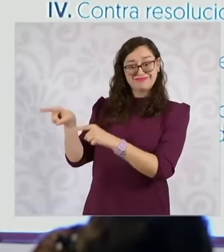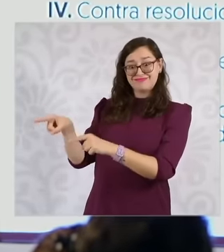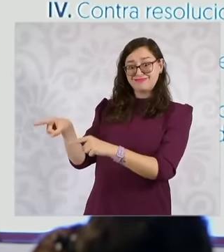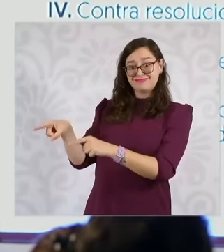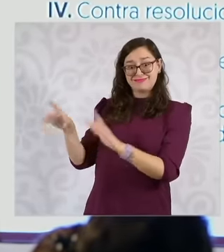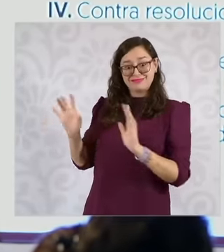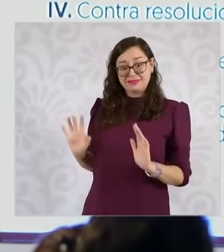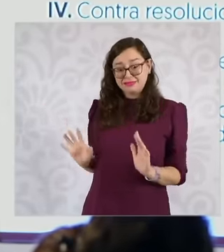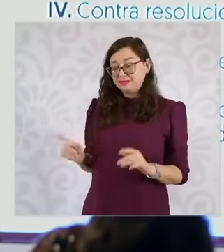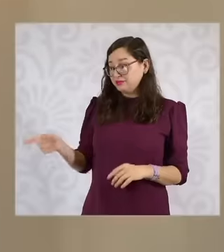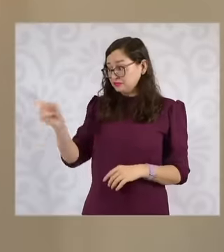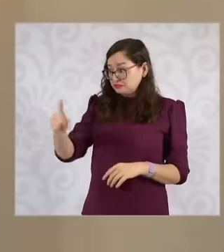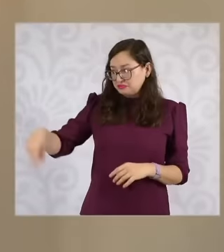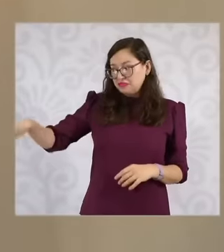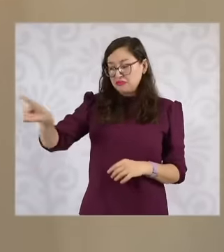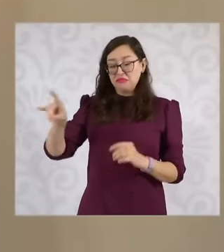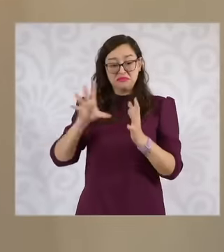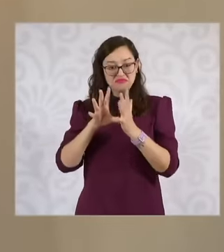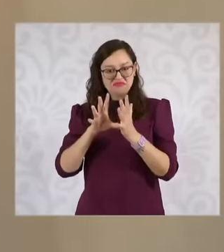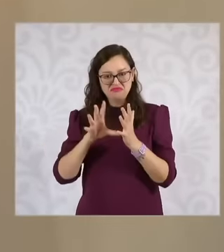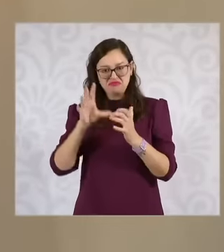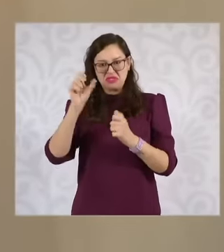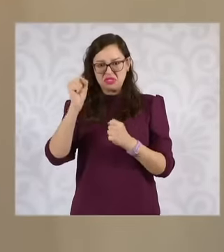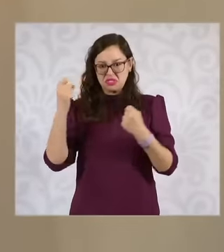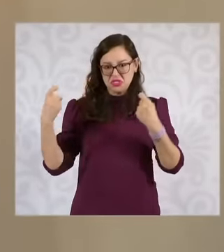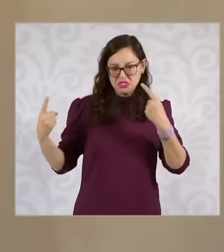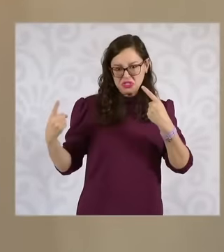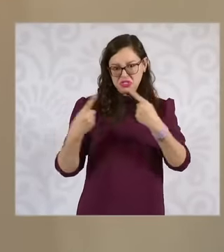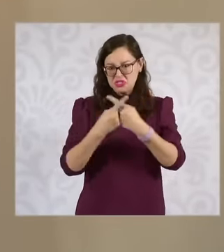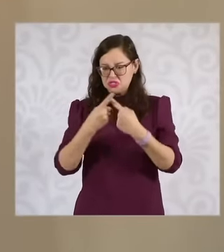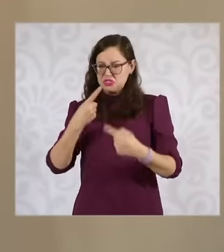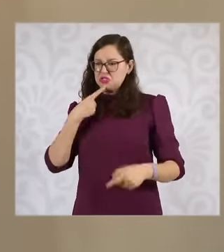unconstitutionality appeals when there is no legal personality of the person who